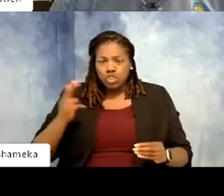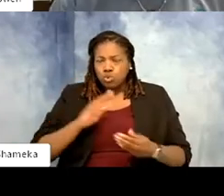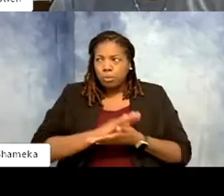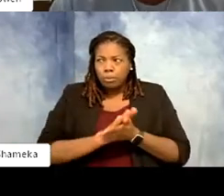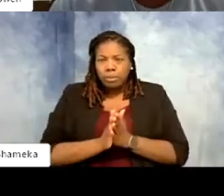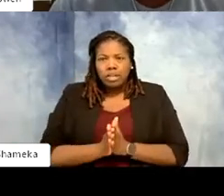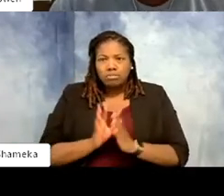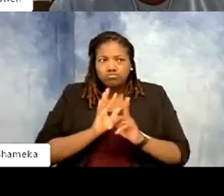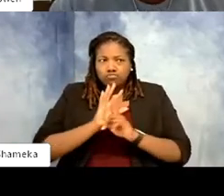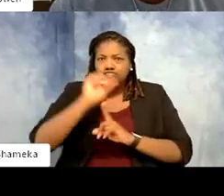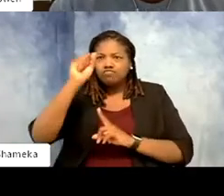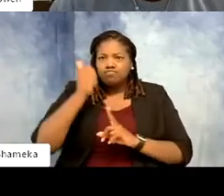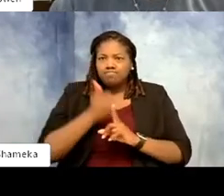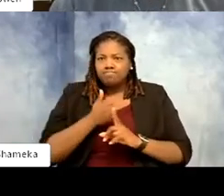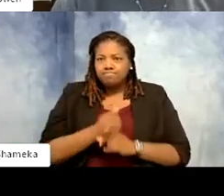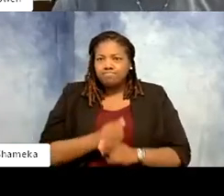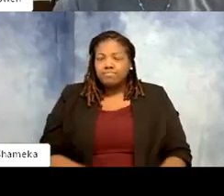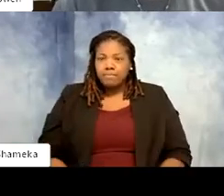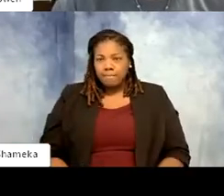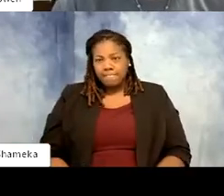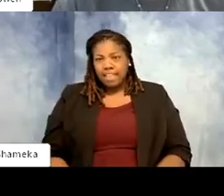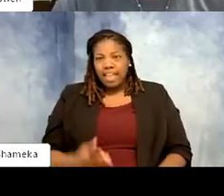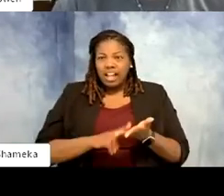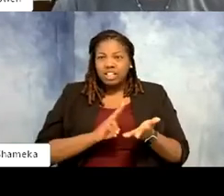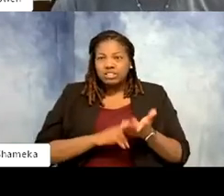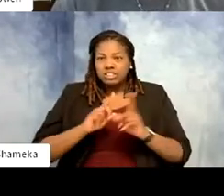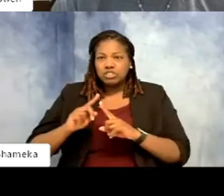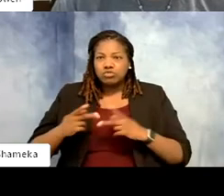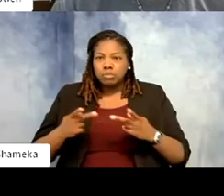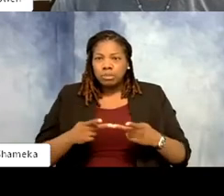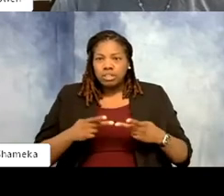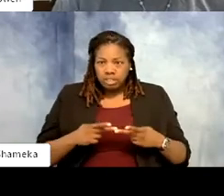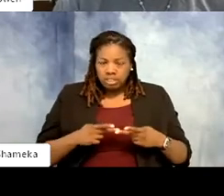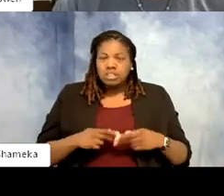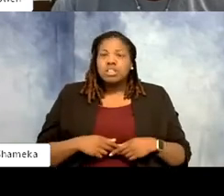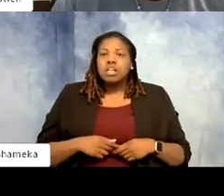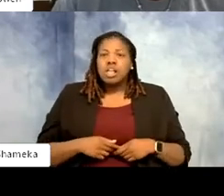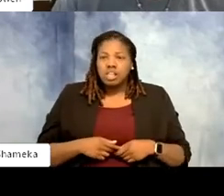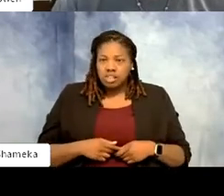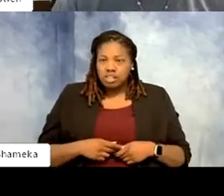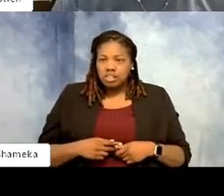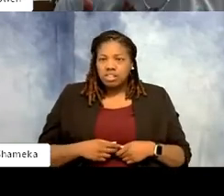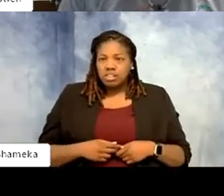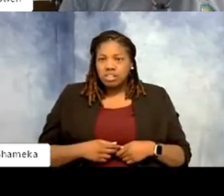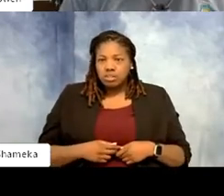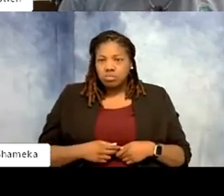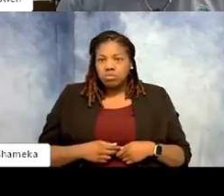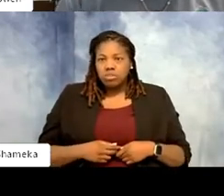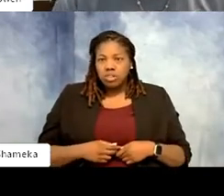program. The one, they had contracts with different places, um the equestrian center, a funeral home, and